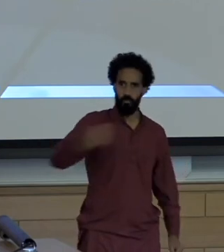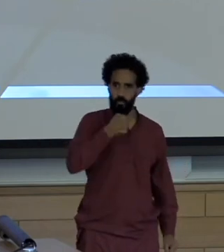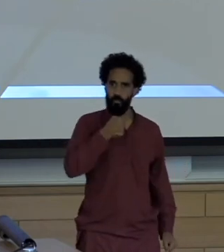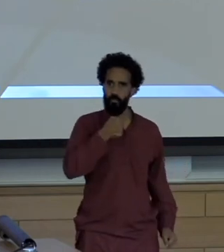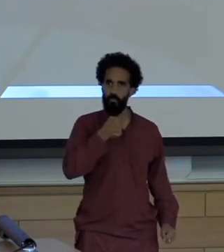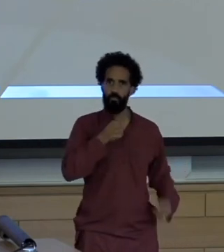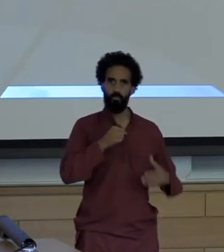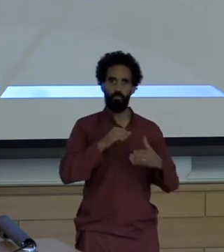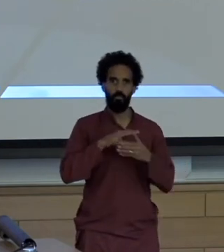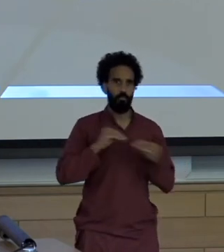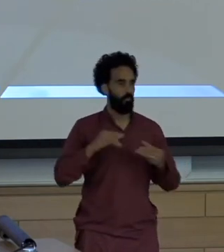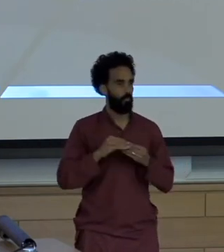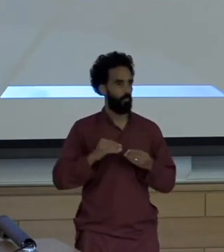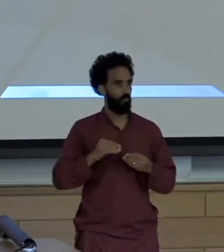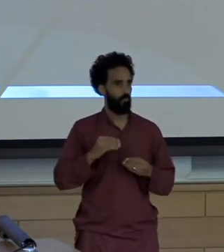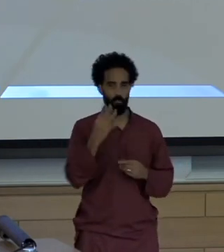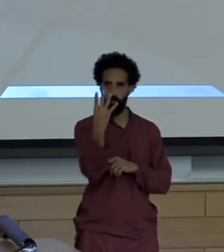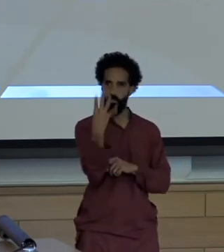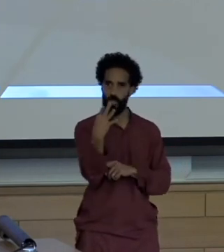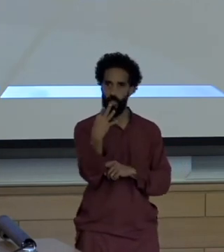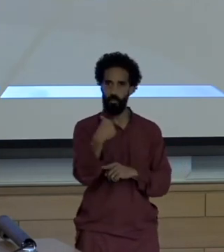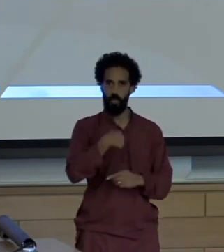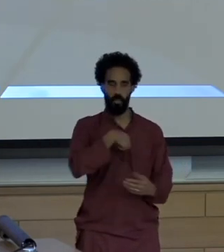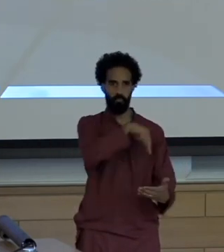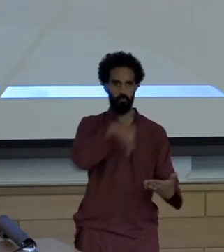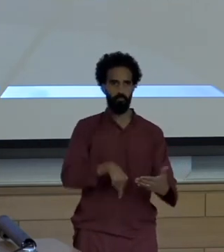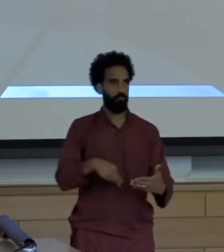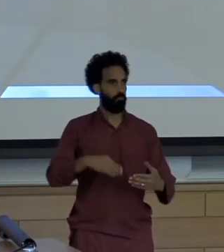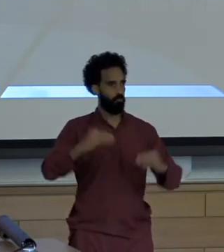Step in front of the camera, educate, inform